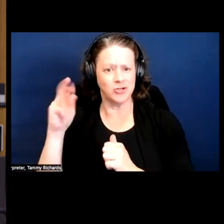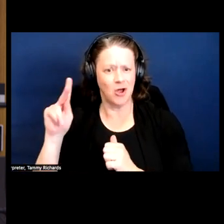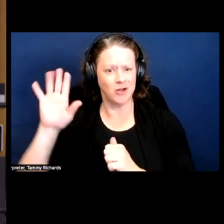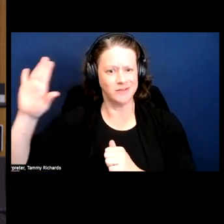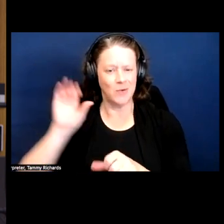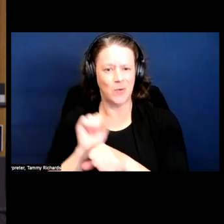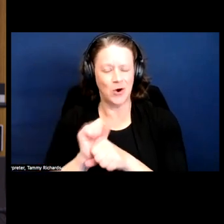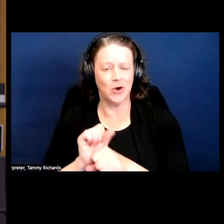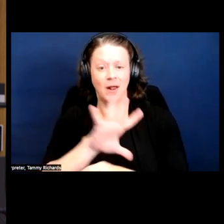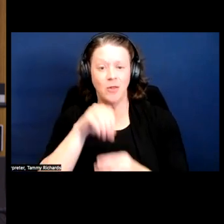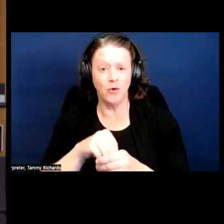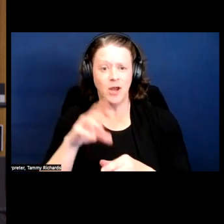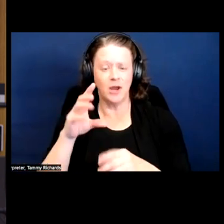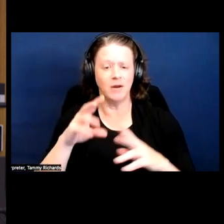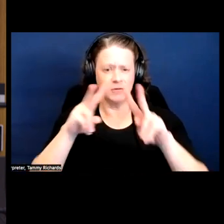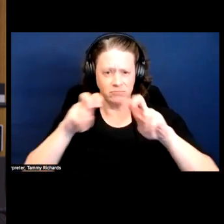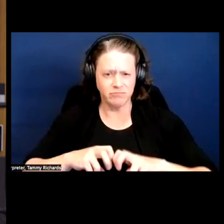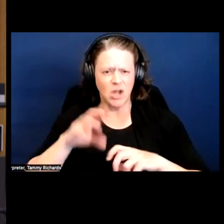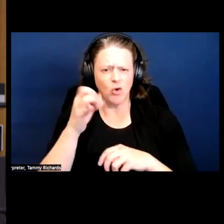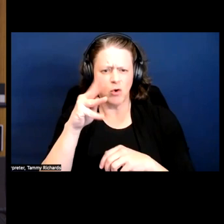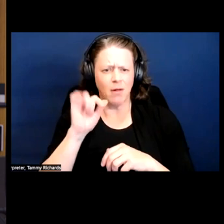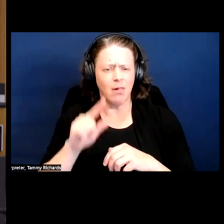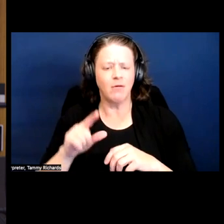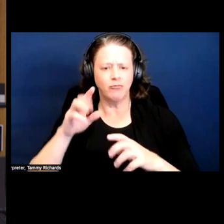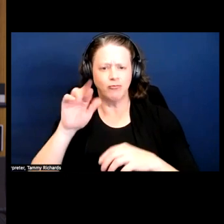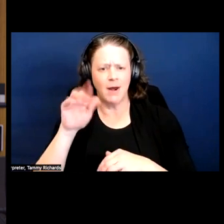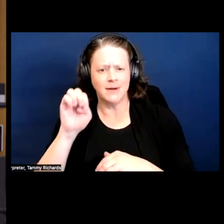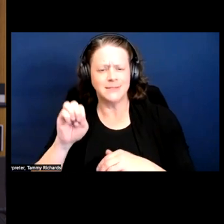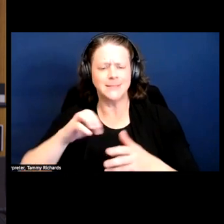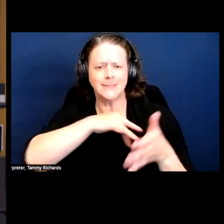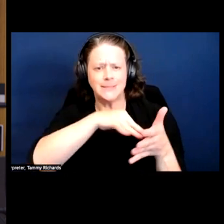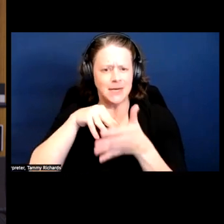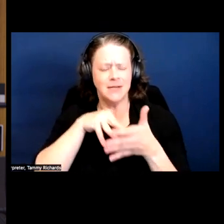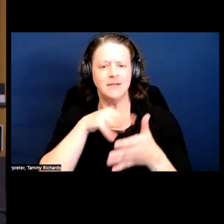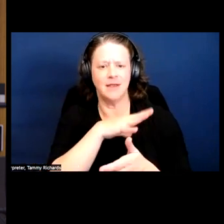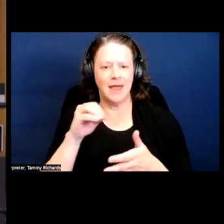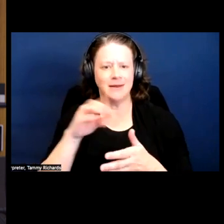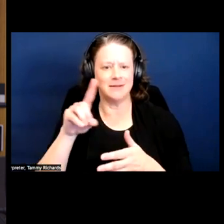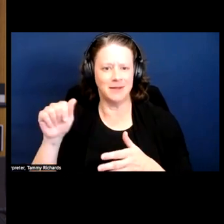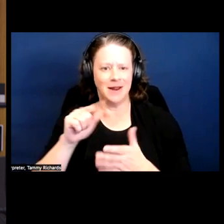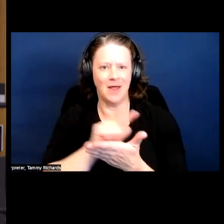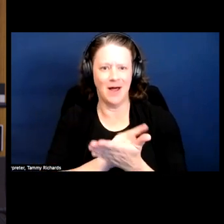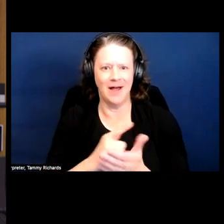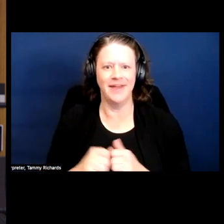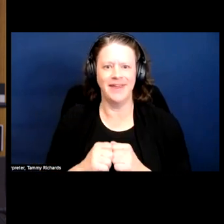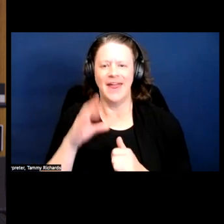critical race studies and disability law. And our mutual friend Rabia Belt says he's a real sweetie pie.